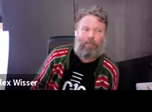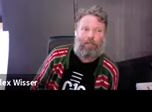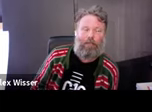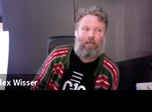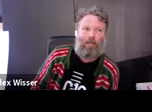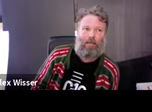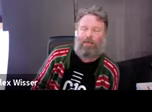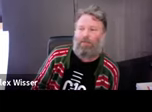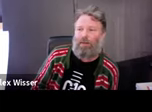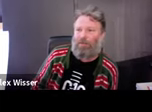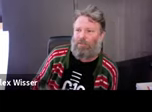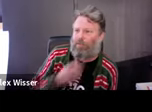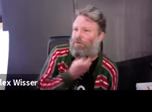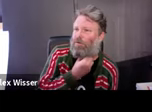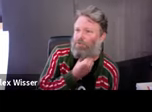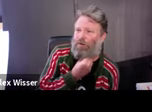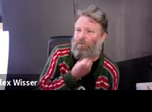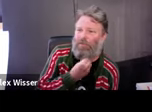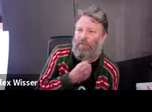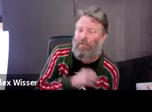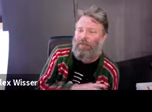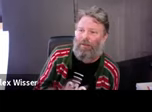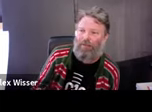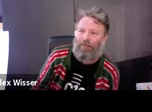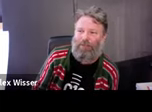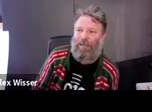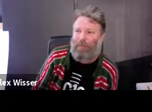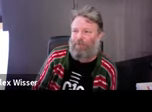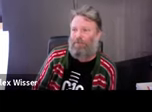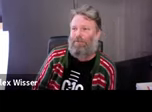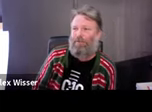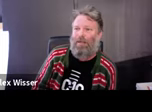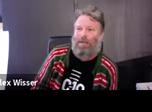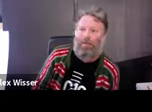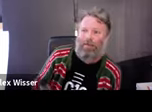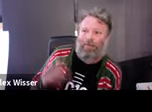had all these amazing projects on it. The largest solar farm in the